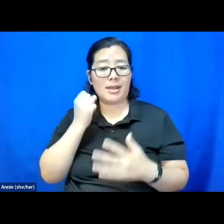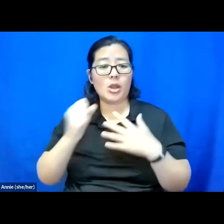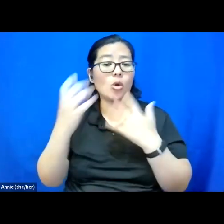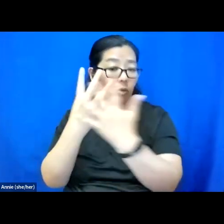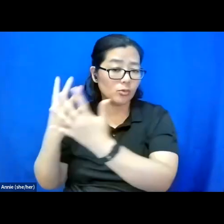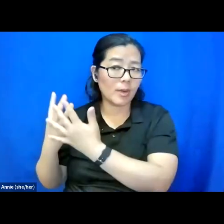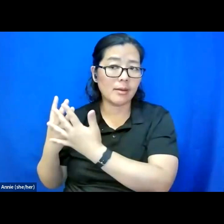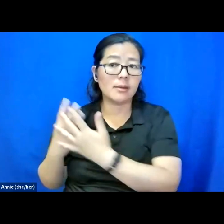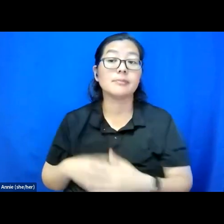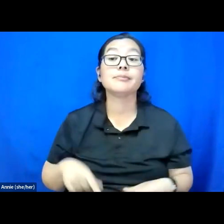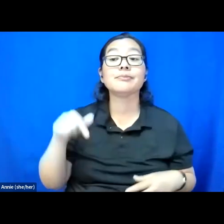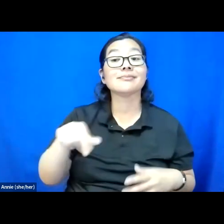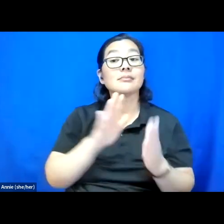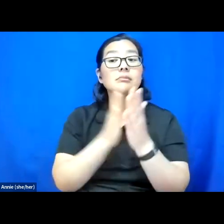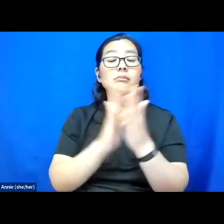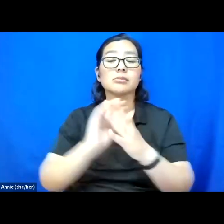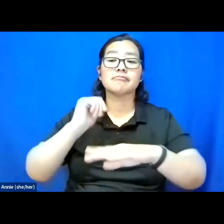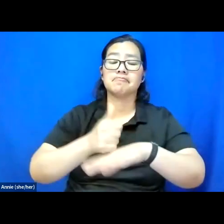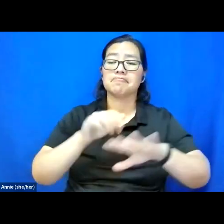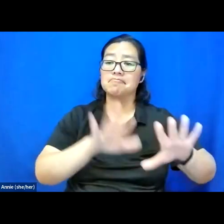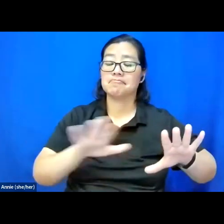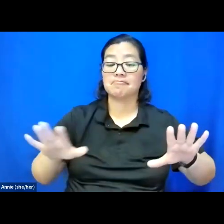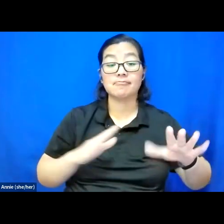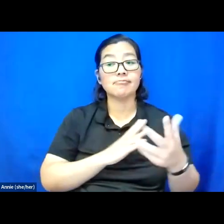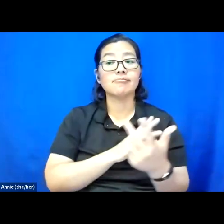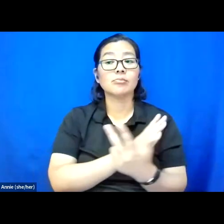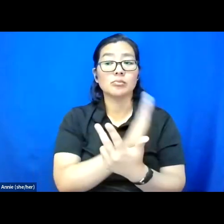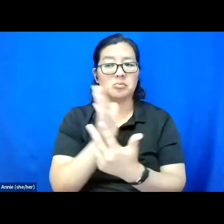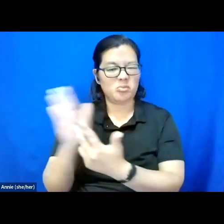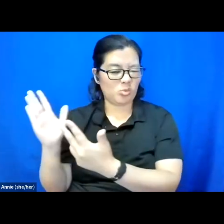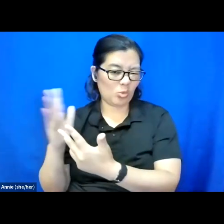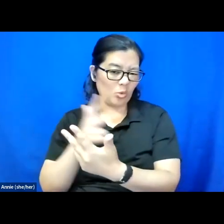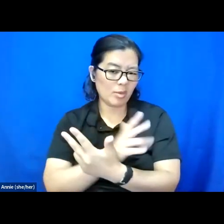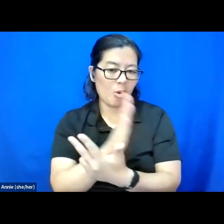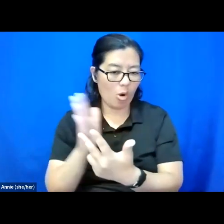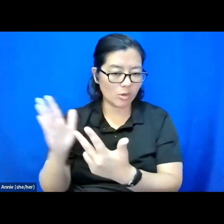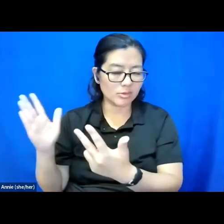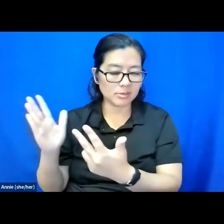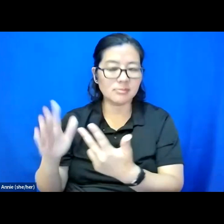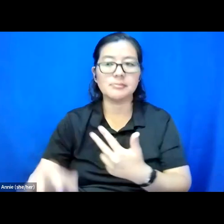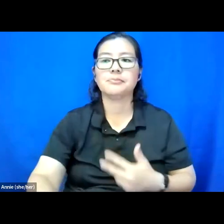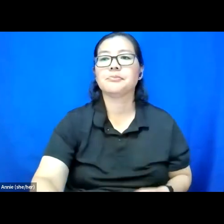This book lays out -- Wellness Check will be laid out in like three different parts.